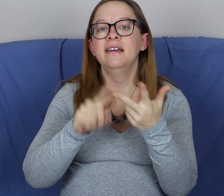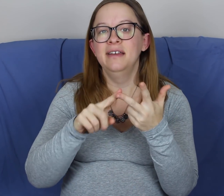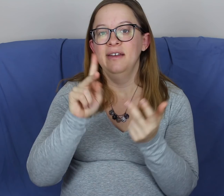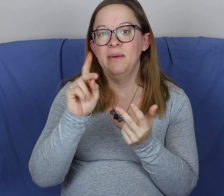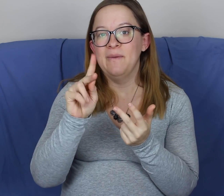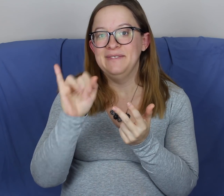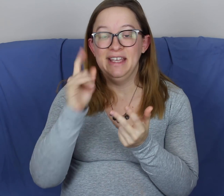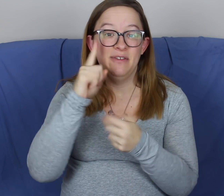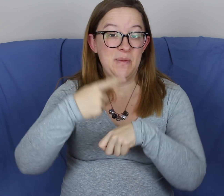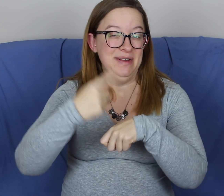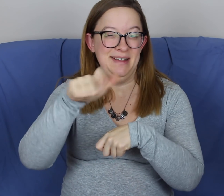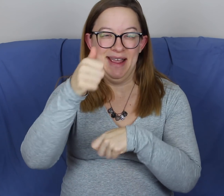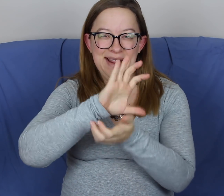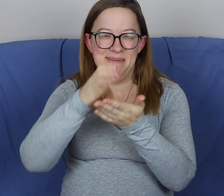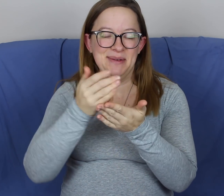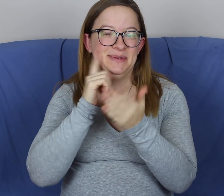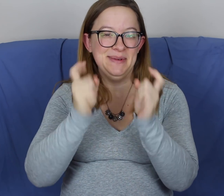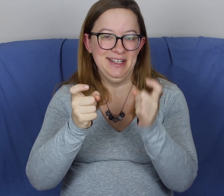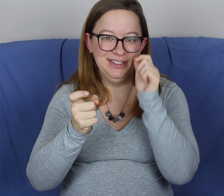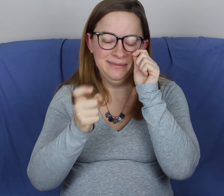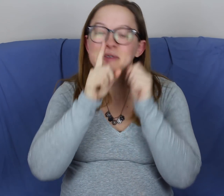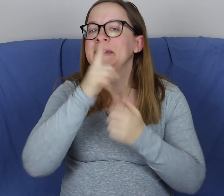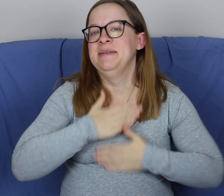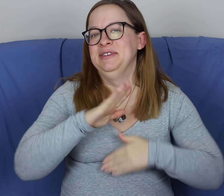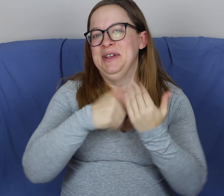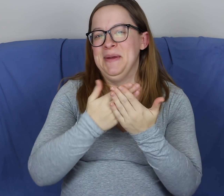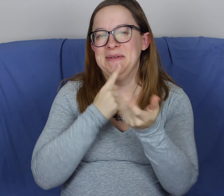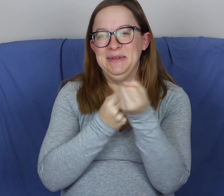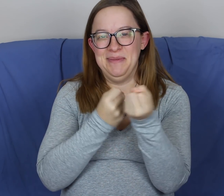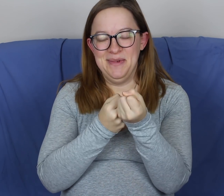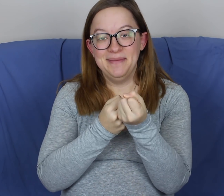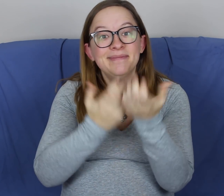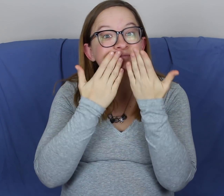Or Ko-fi for a one-time any amount donation. We really appreciate all your support.